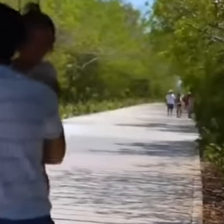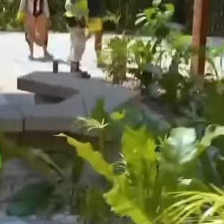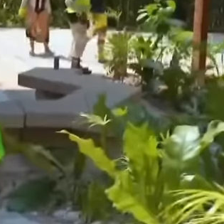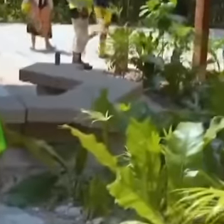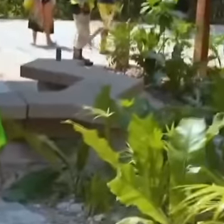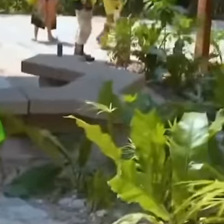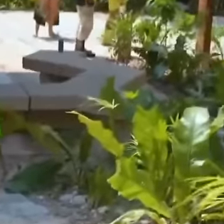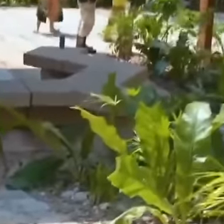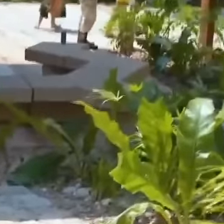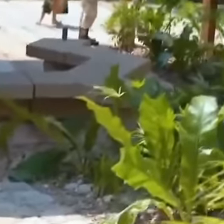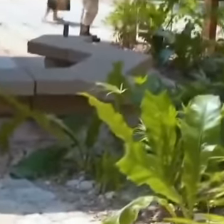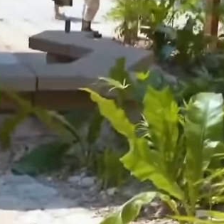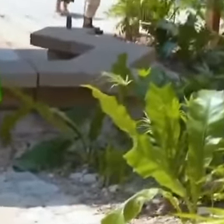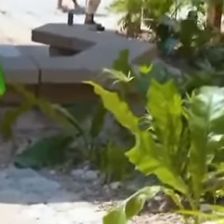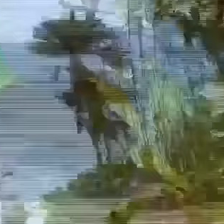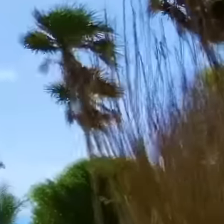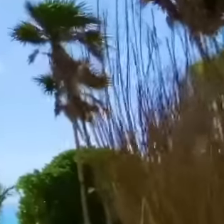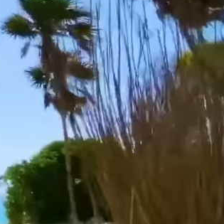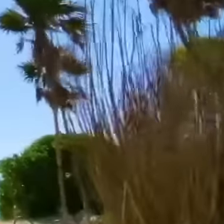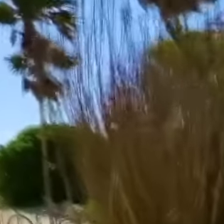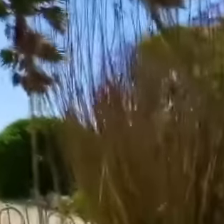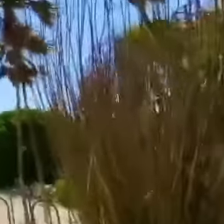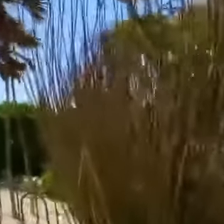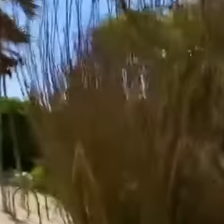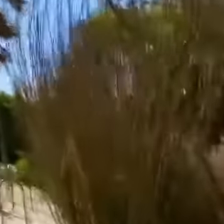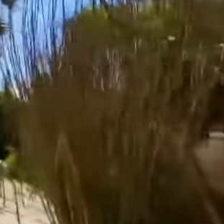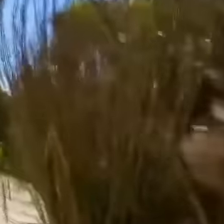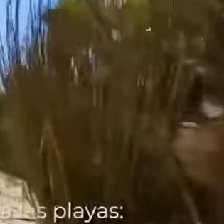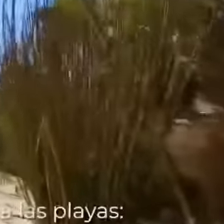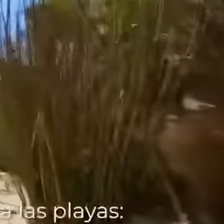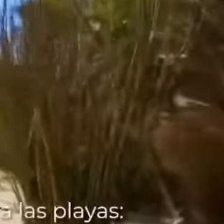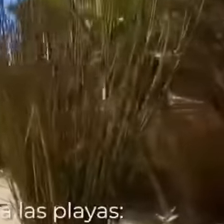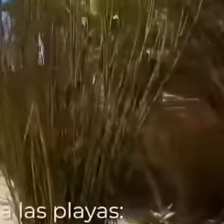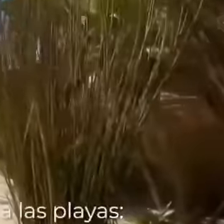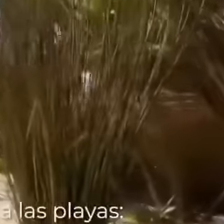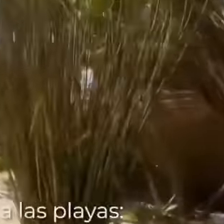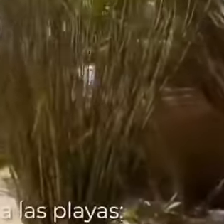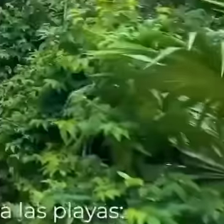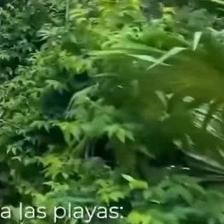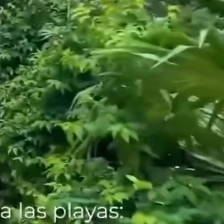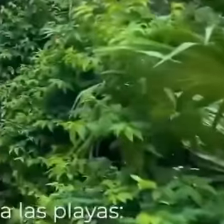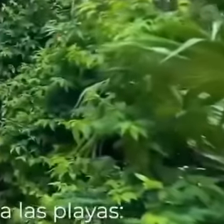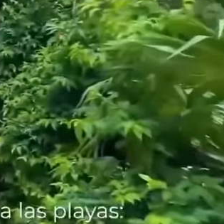more comfortably and safely along this Avenue people enjoy new